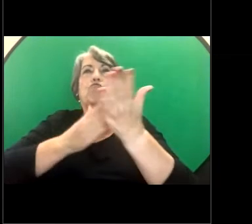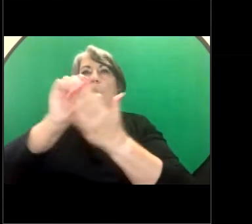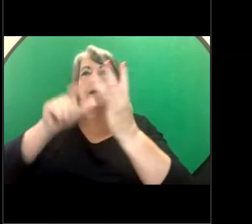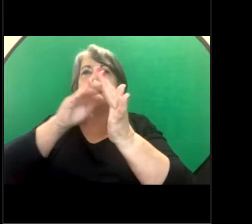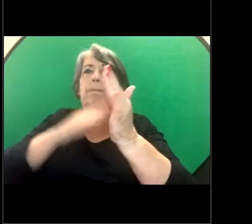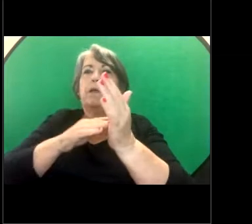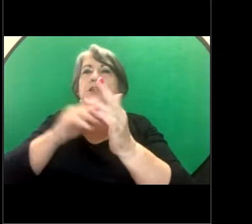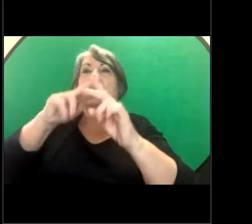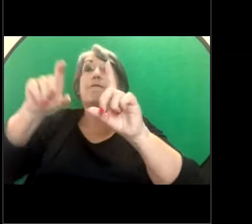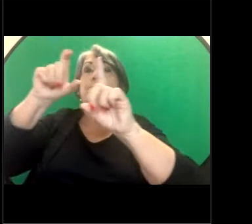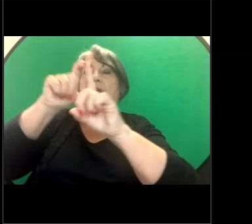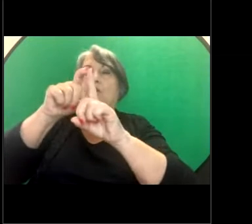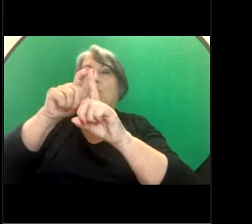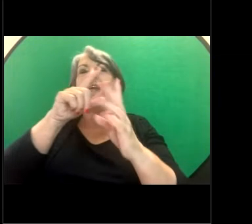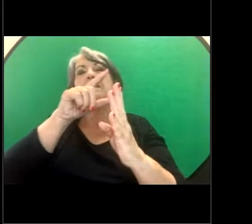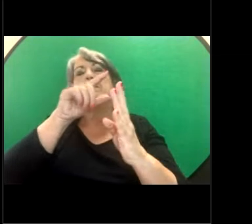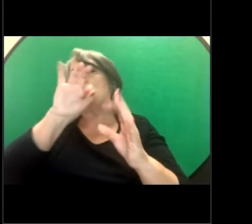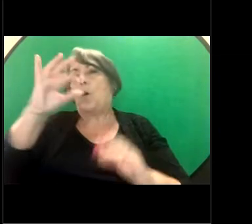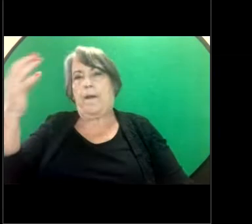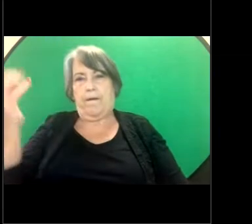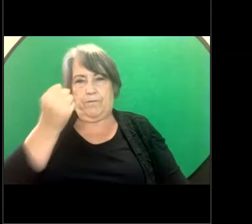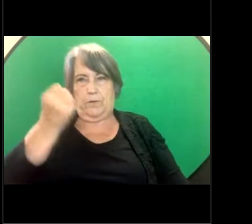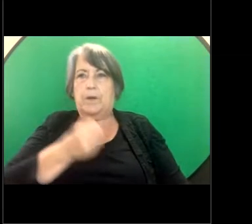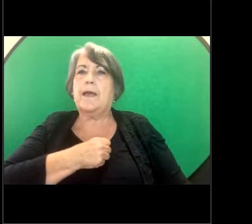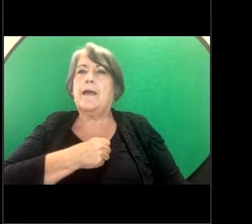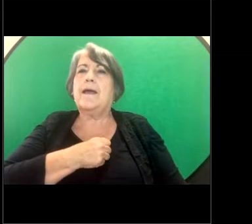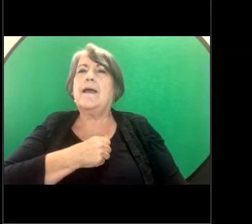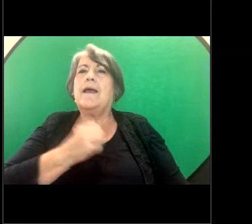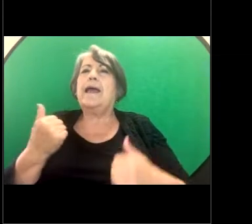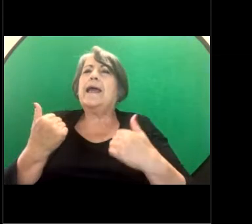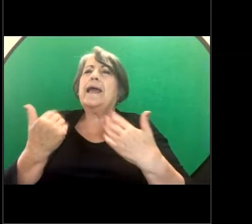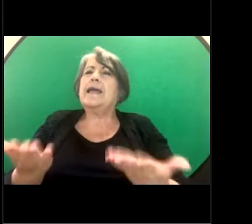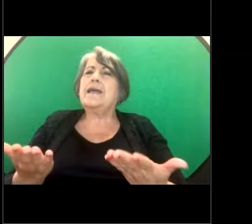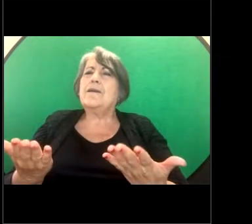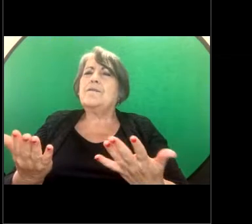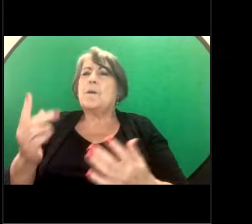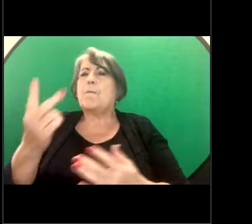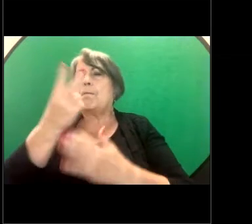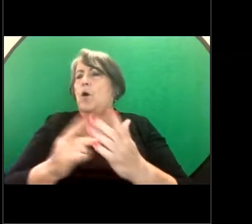It does provide the parties an opportunity to resolve the complaint before it needs to